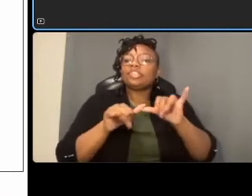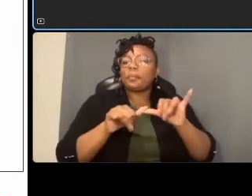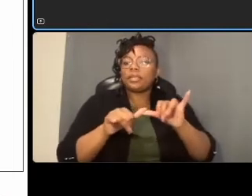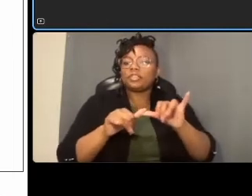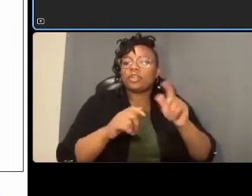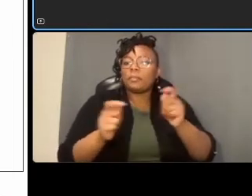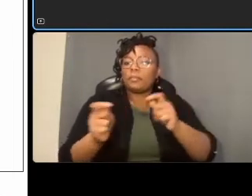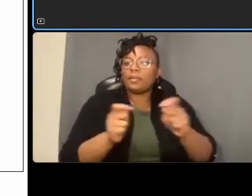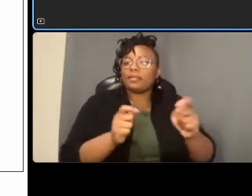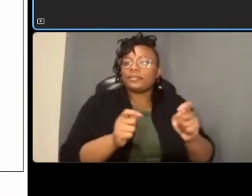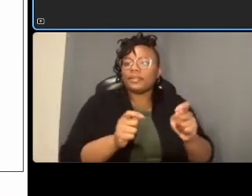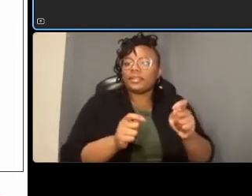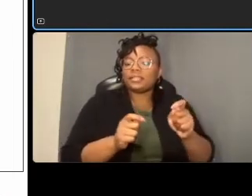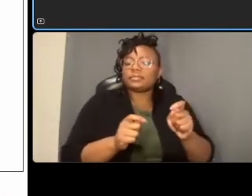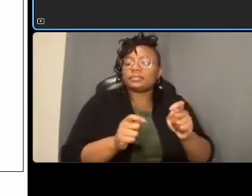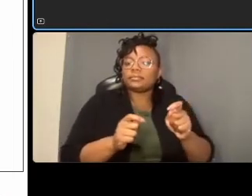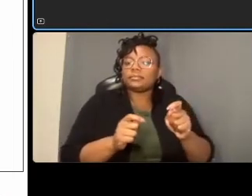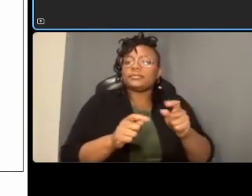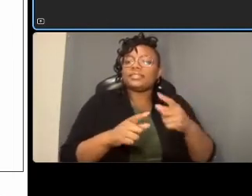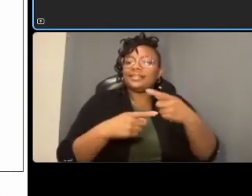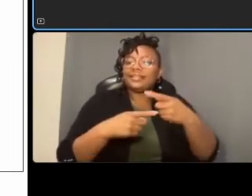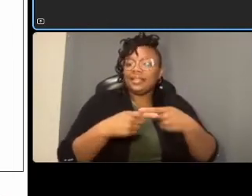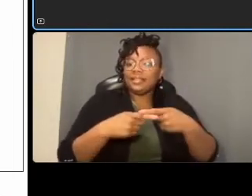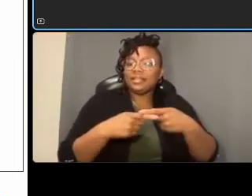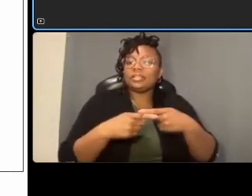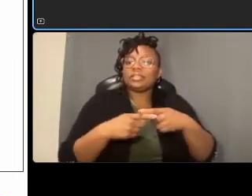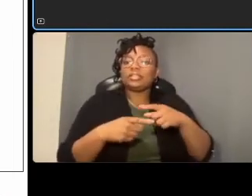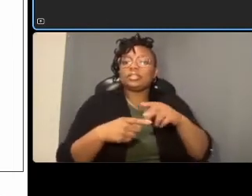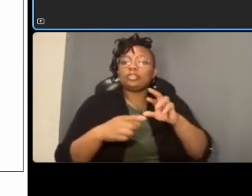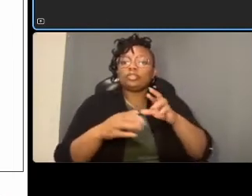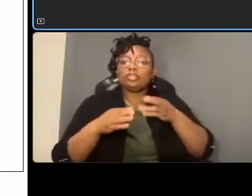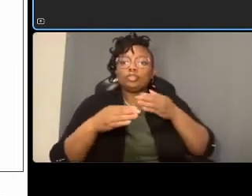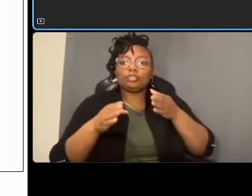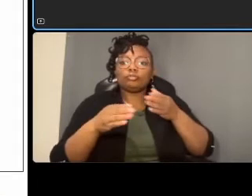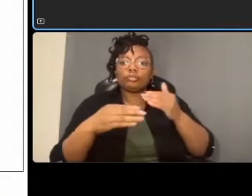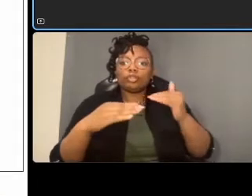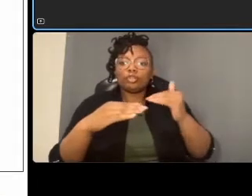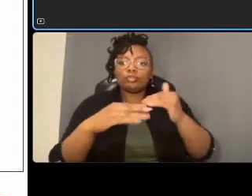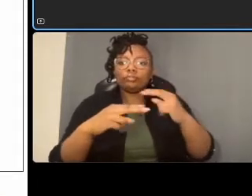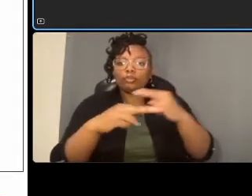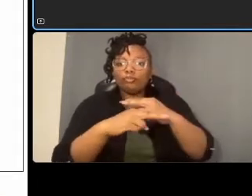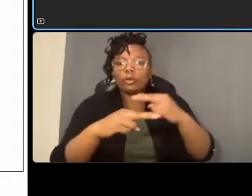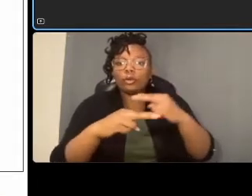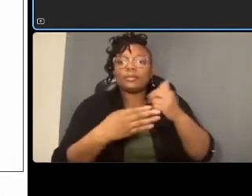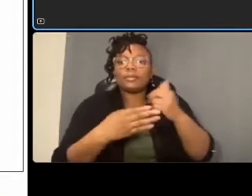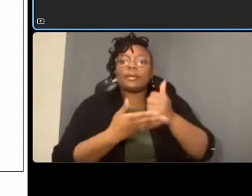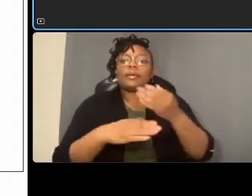to roadways that um will help improve safety and the operation of the overall corridor